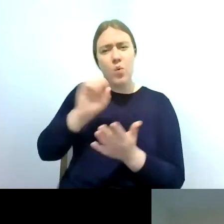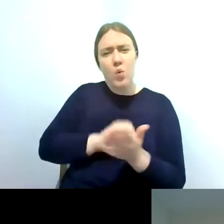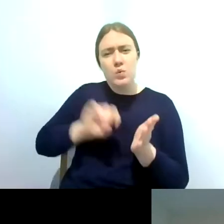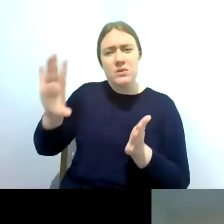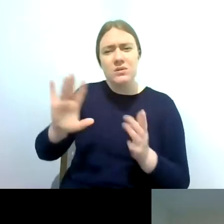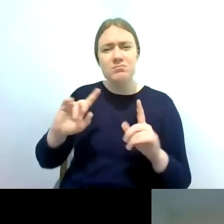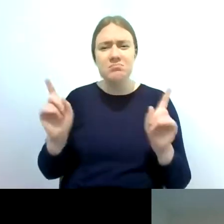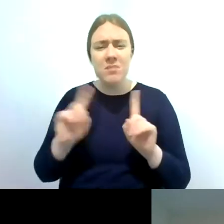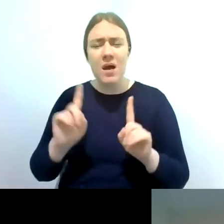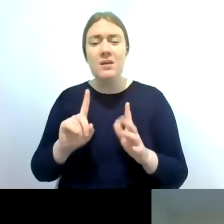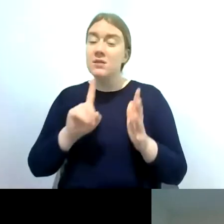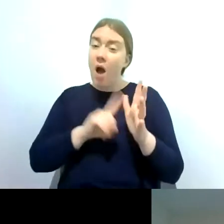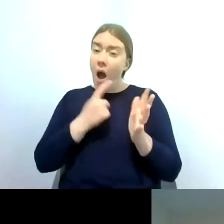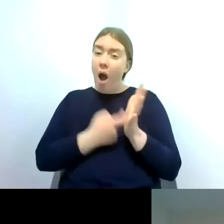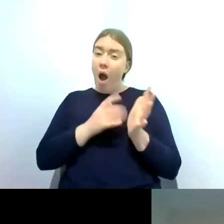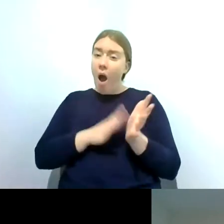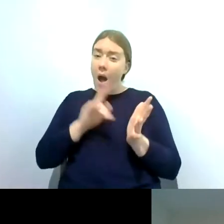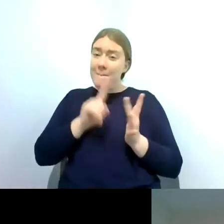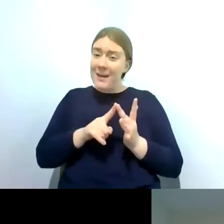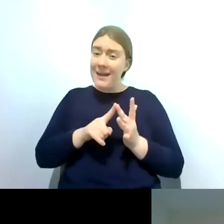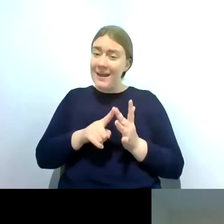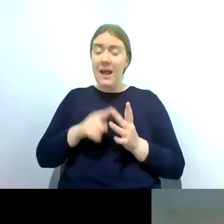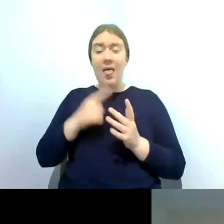ARMI do that i record recording or does the surveyor submit that